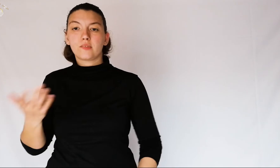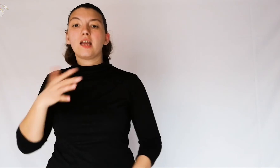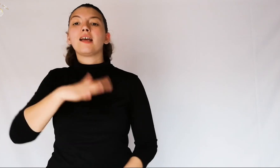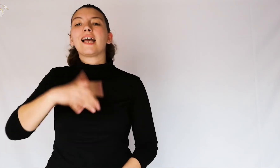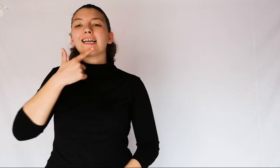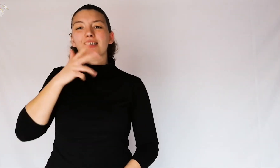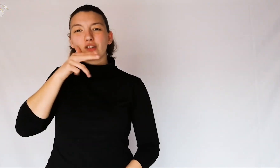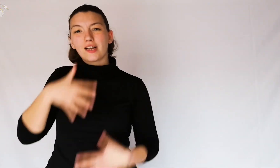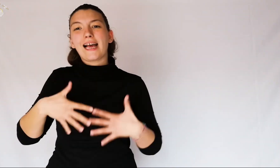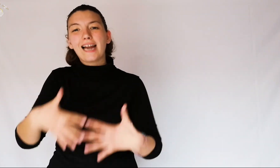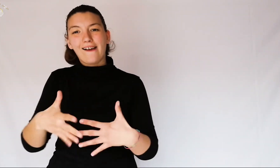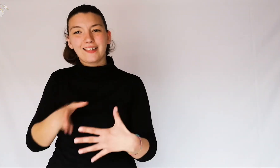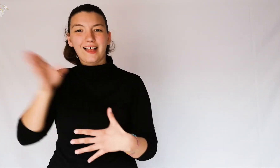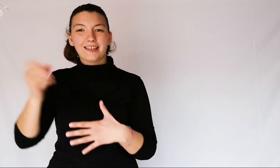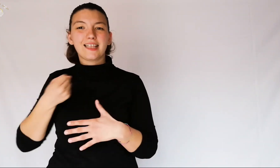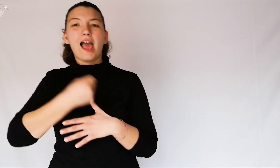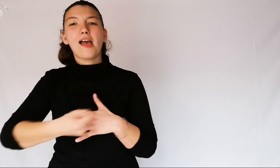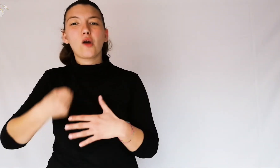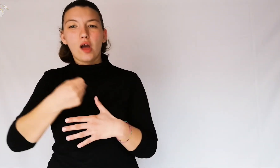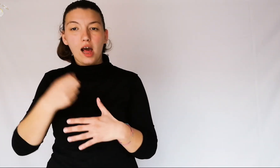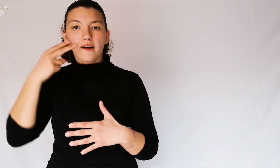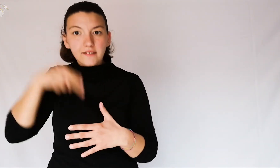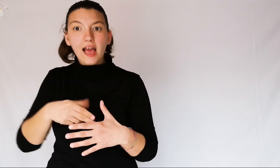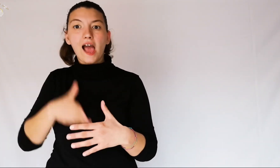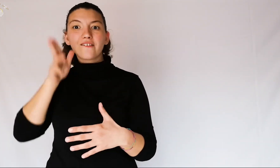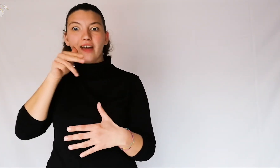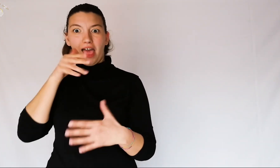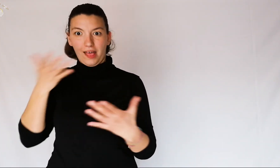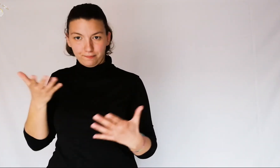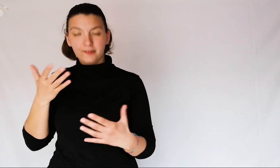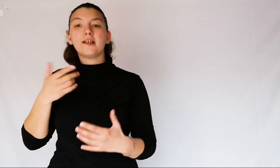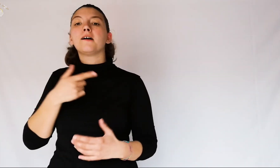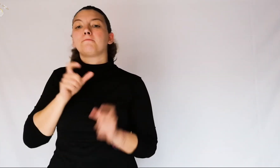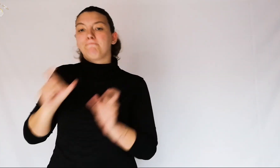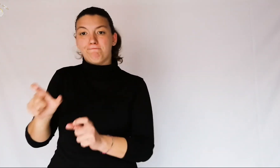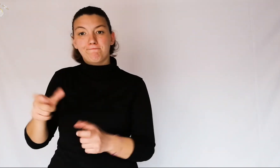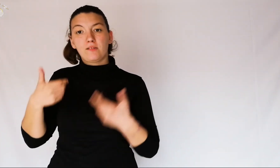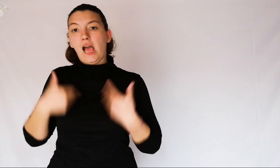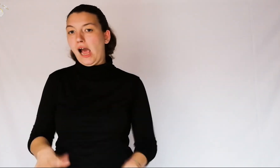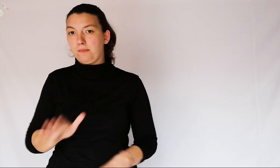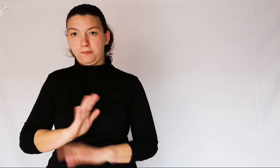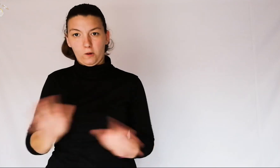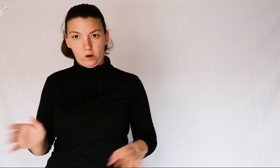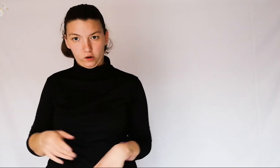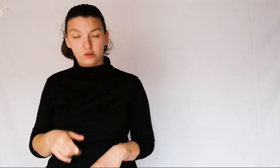During pregnancy, if in the ultrasound you see the female sex, you are forced to abortion,